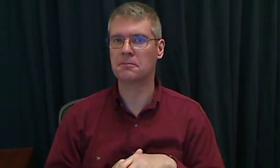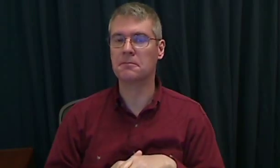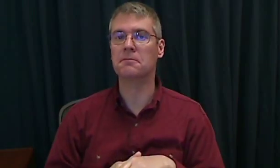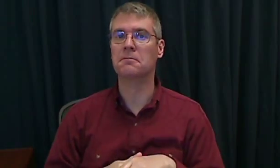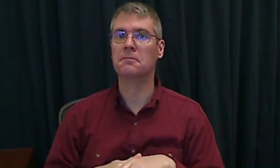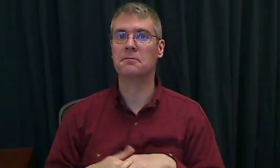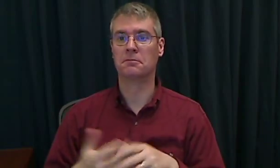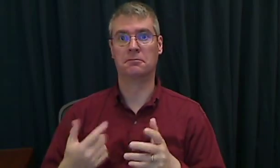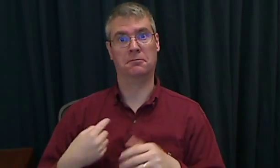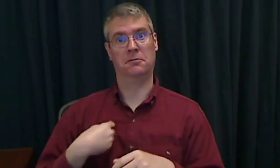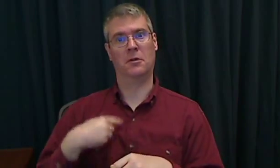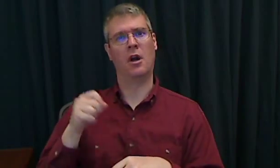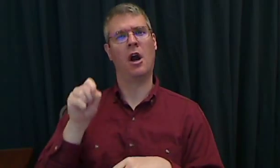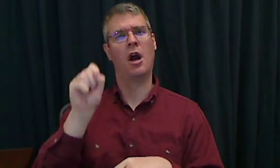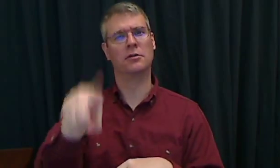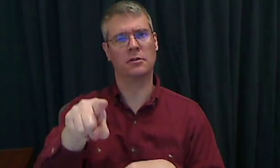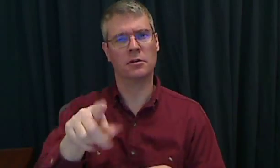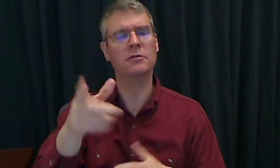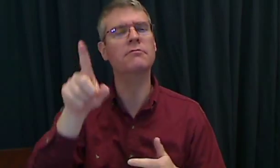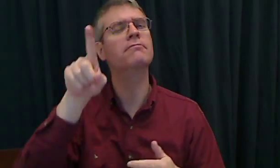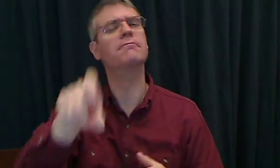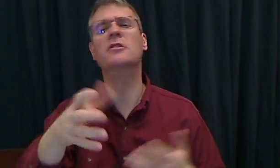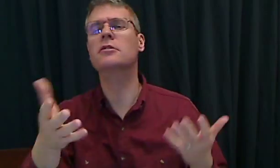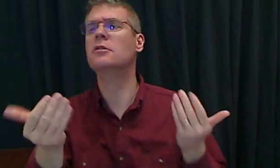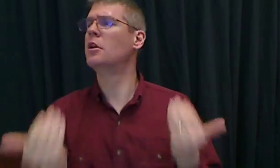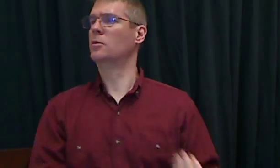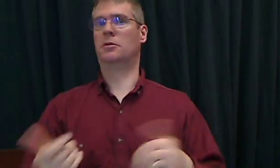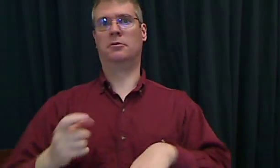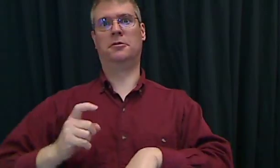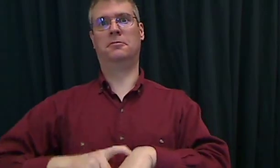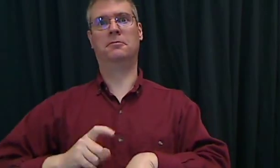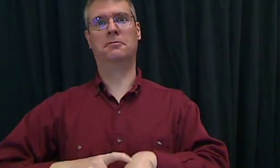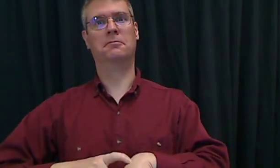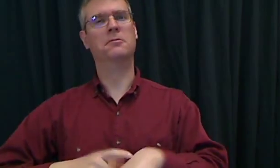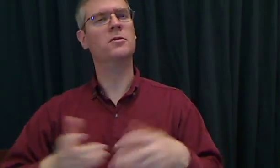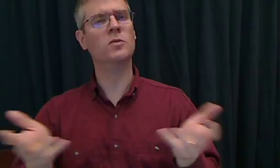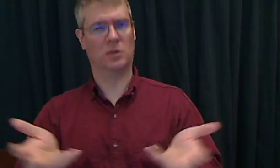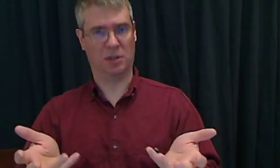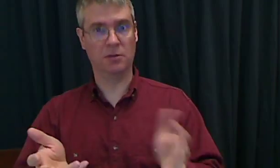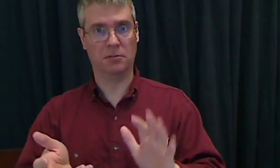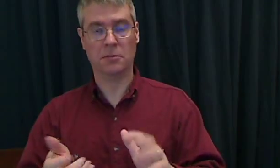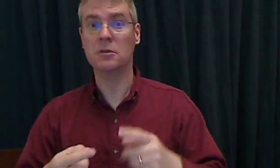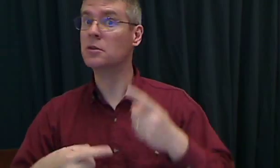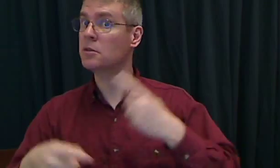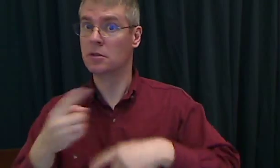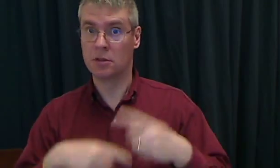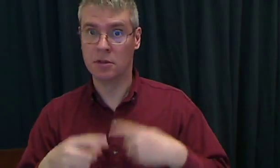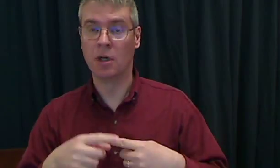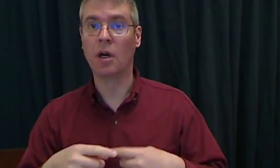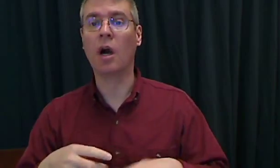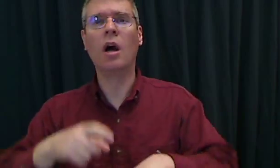If I want to ask you what time it is right now, I would not sign it like this: